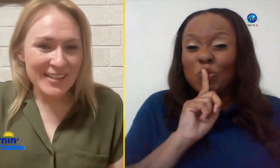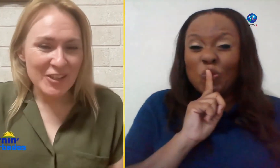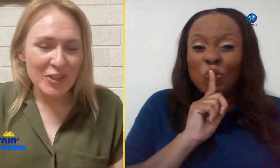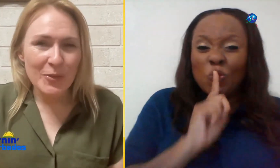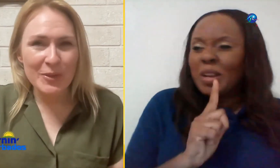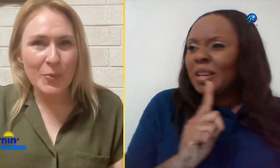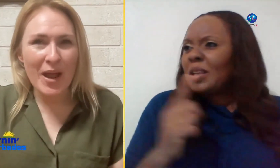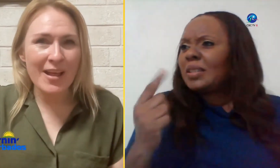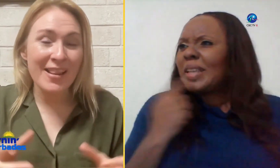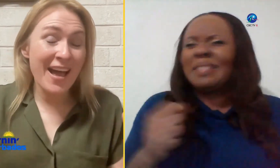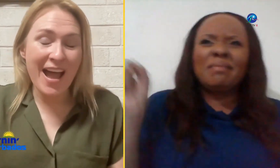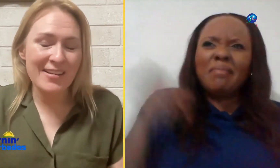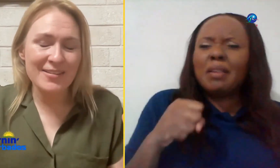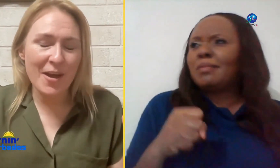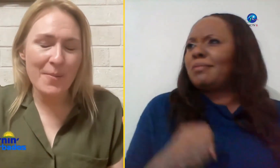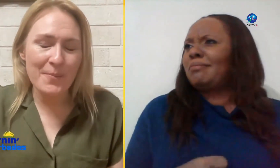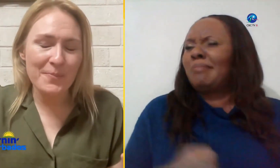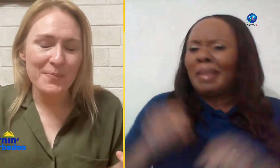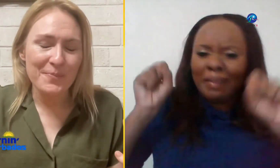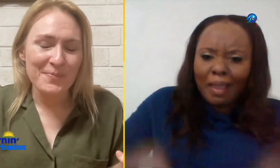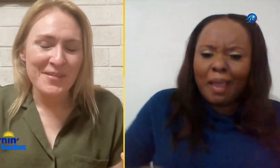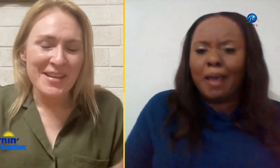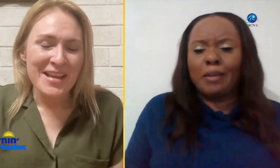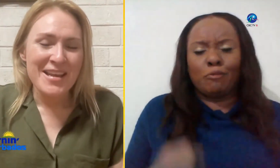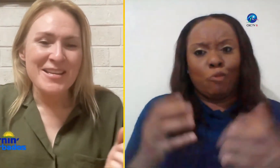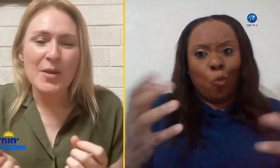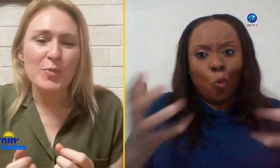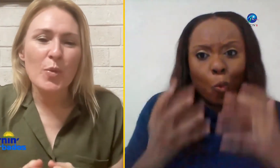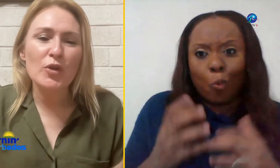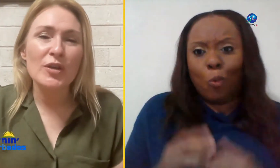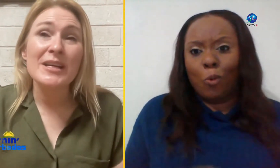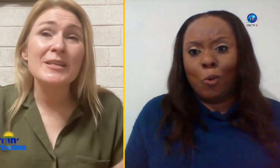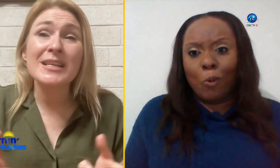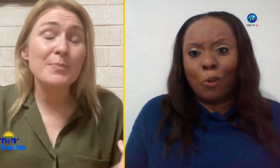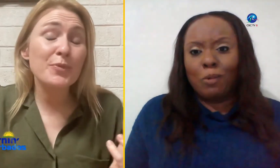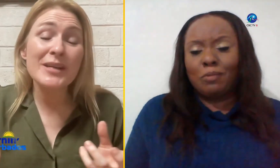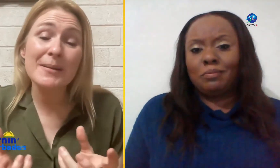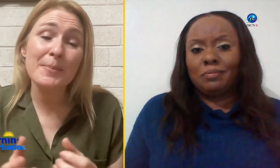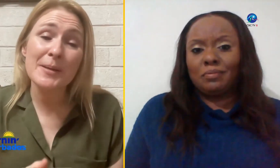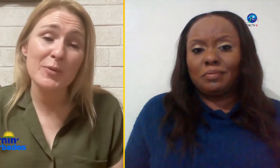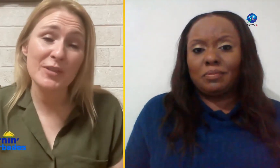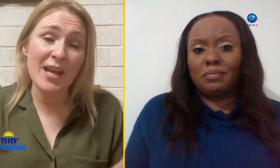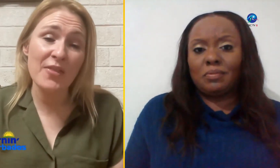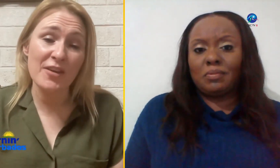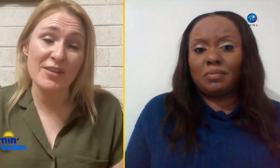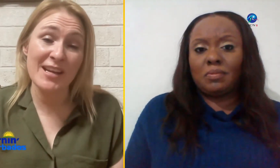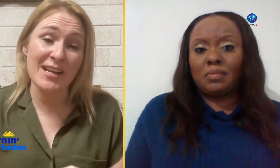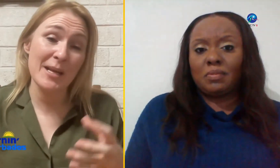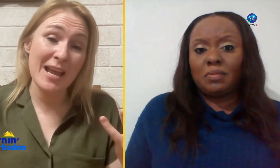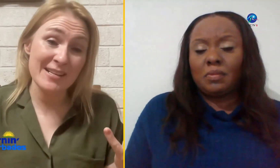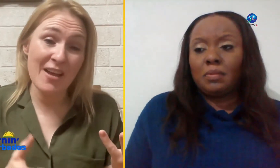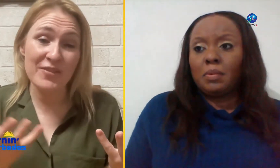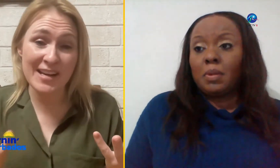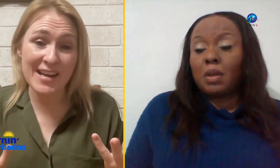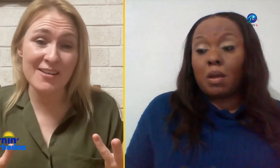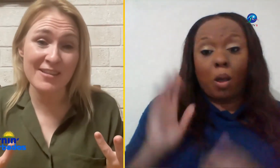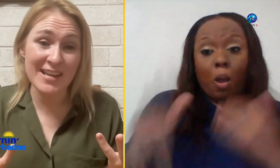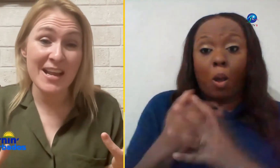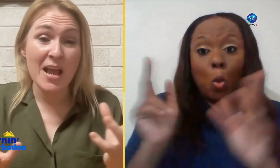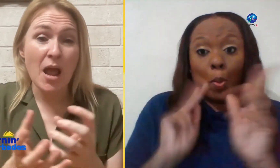do it at two as well and um it's bringing people together really deaf and hearing